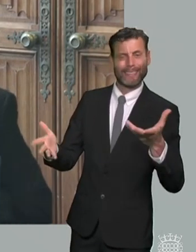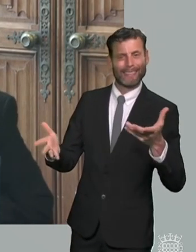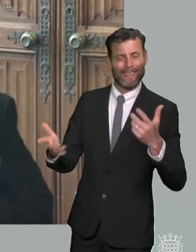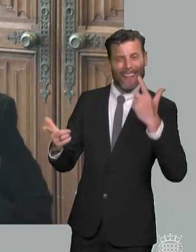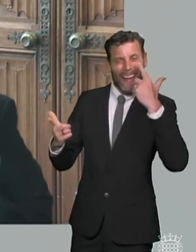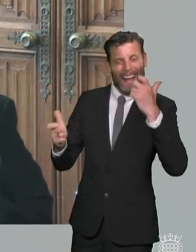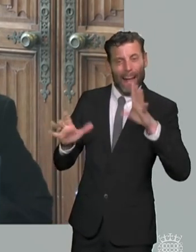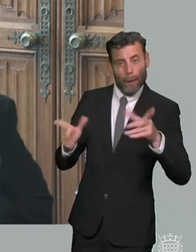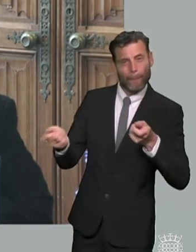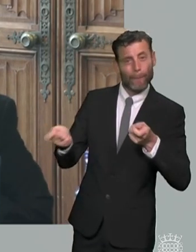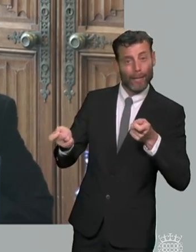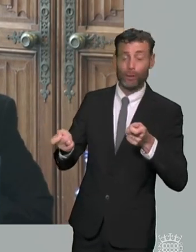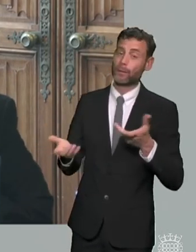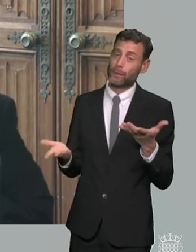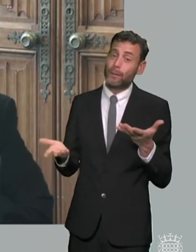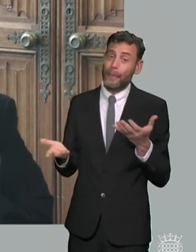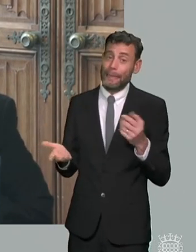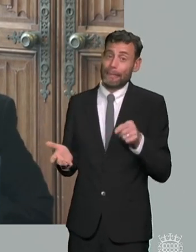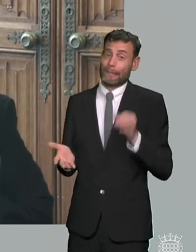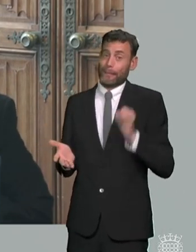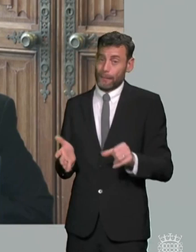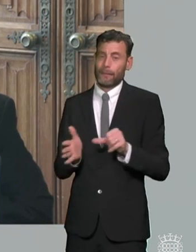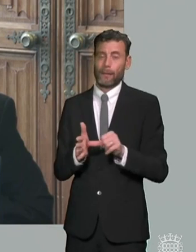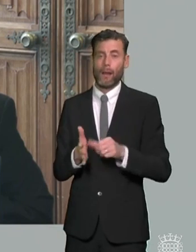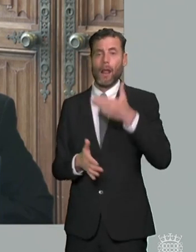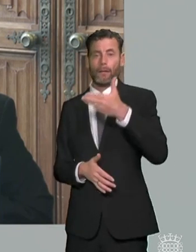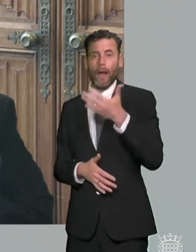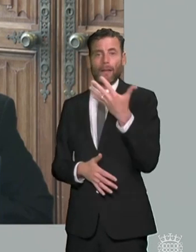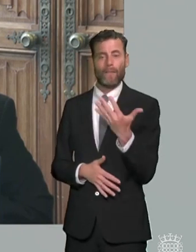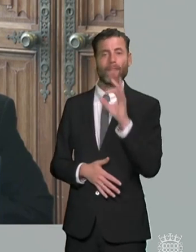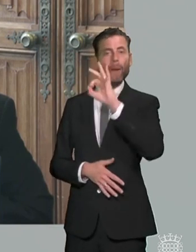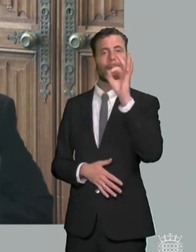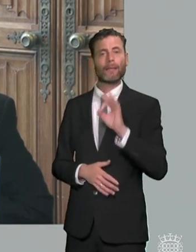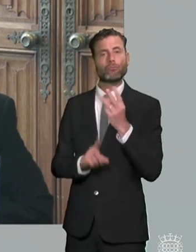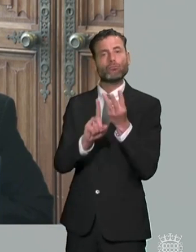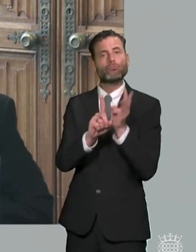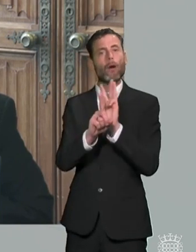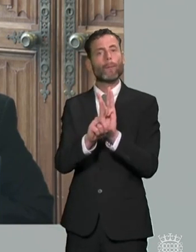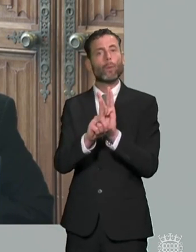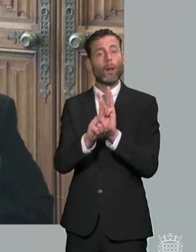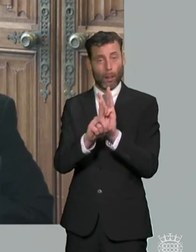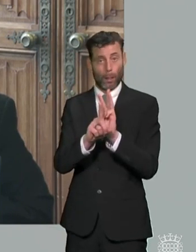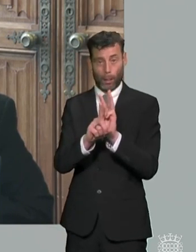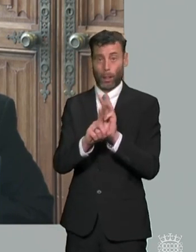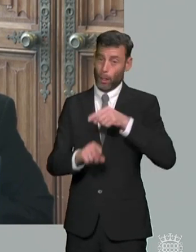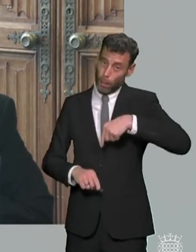they've come up with but i mean when you say that 95 of tribunal cases have been successfully um